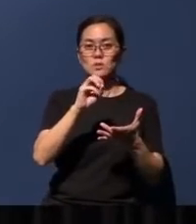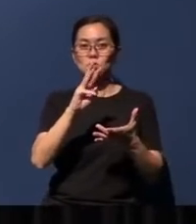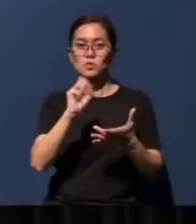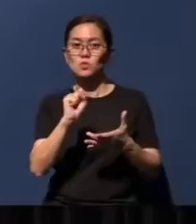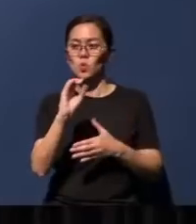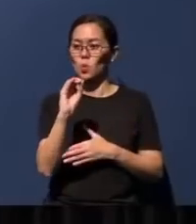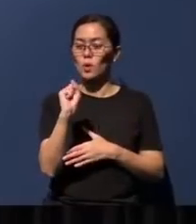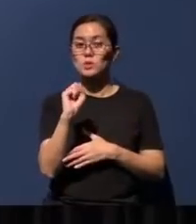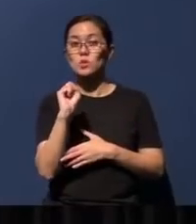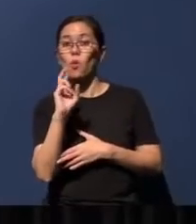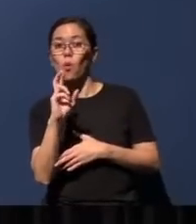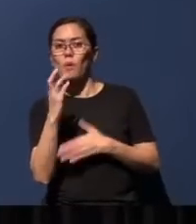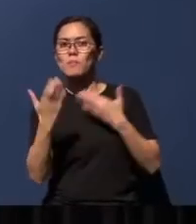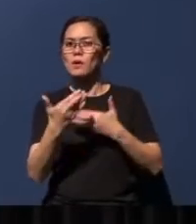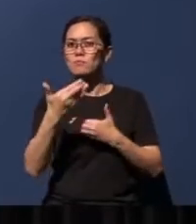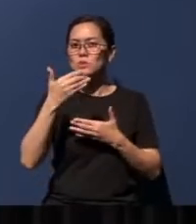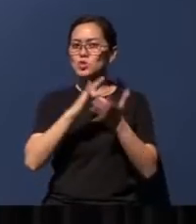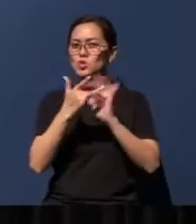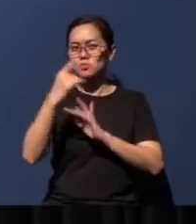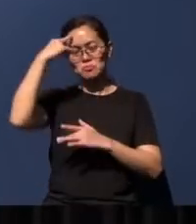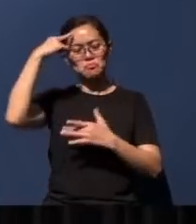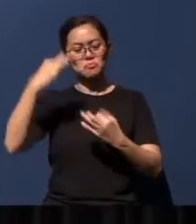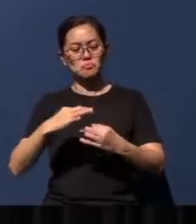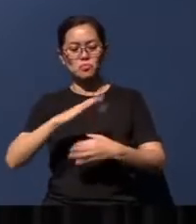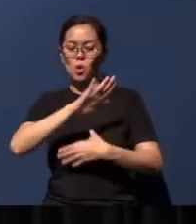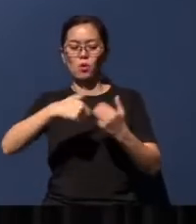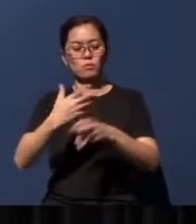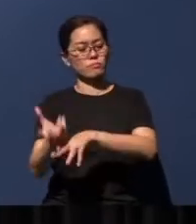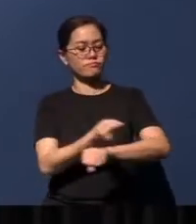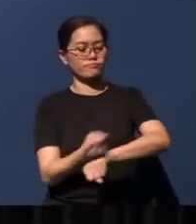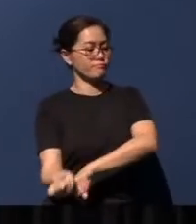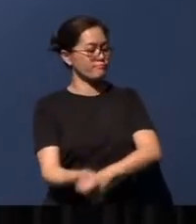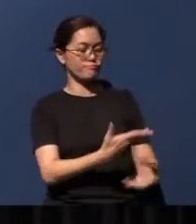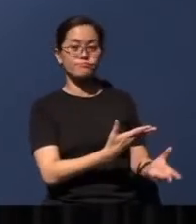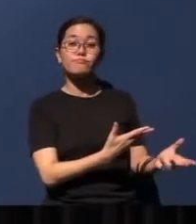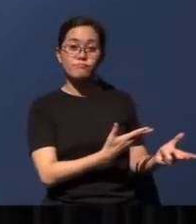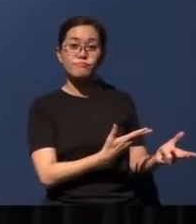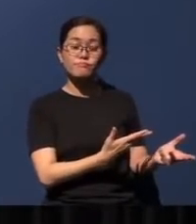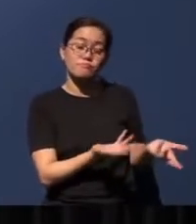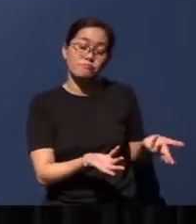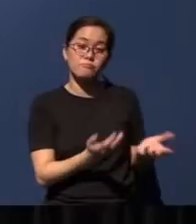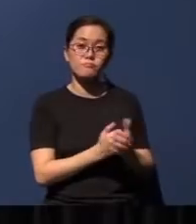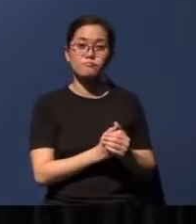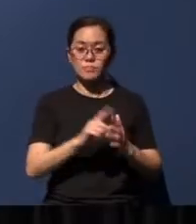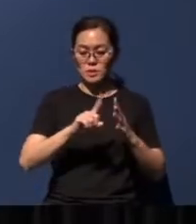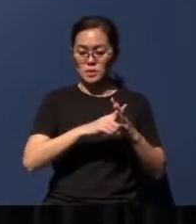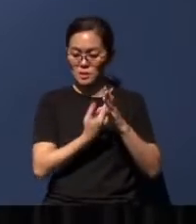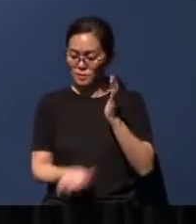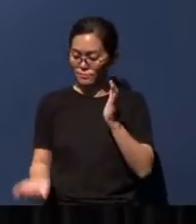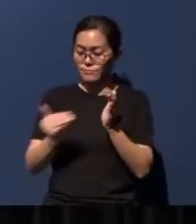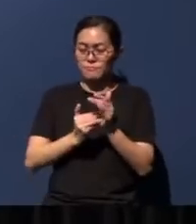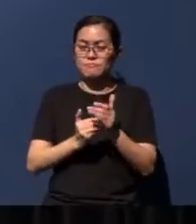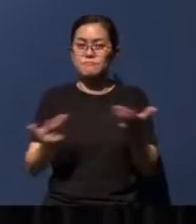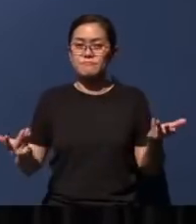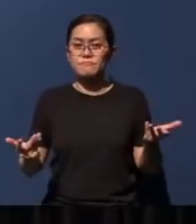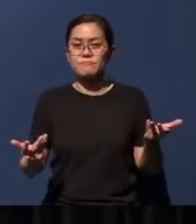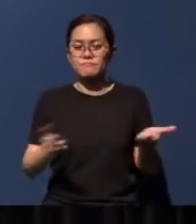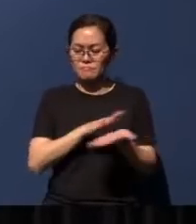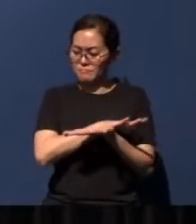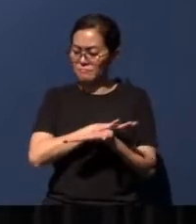choose to totally dismantle all these structures and start all over again on a clean slate, with an